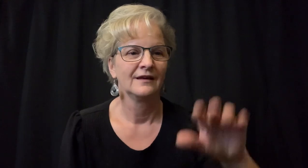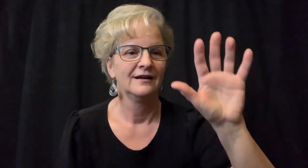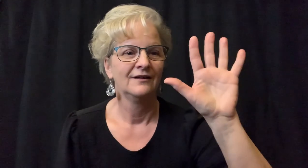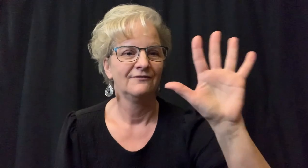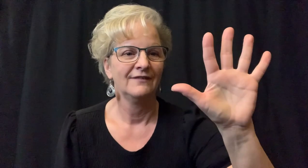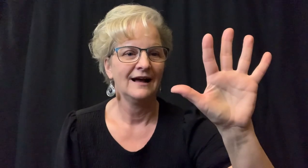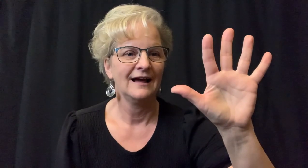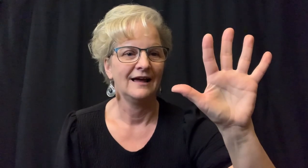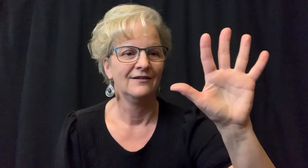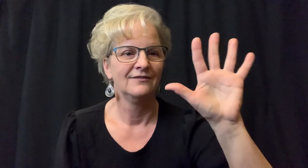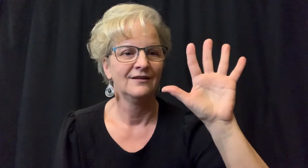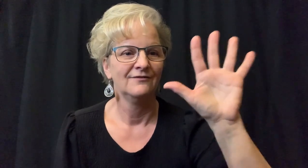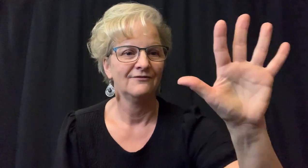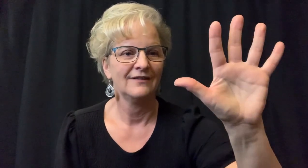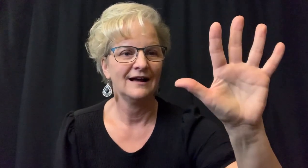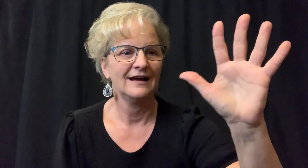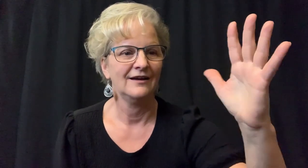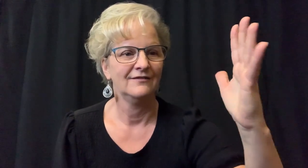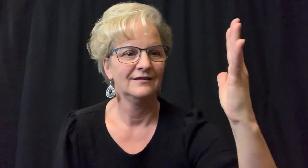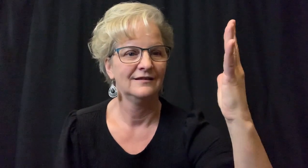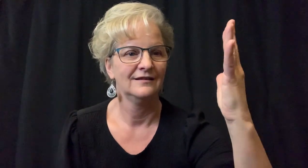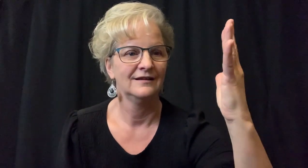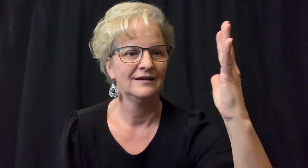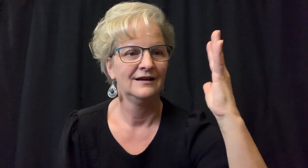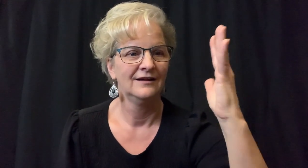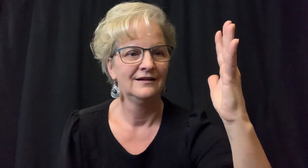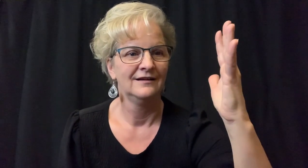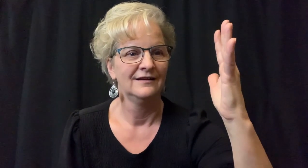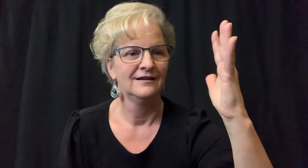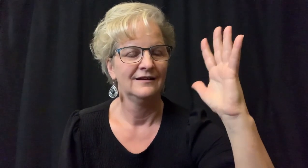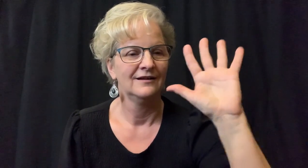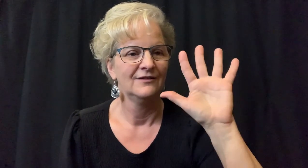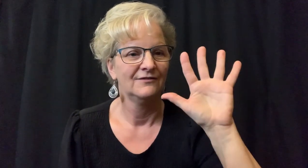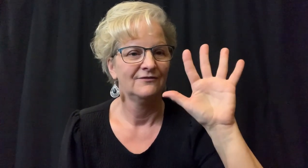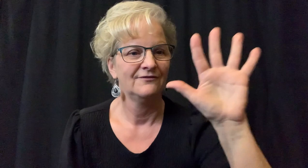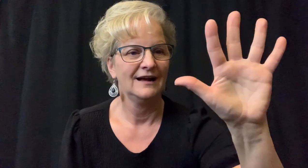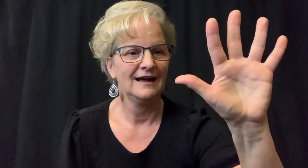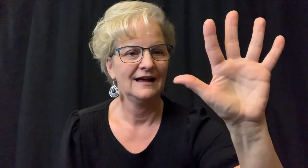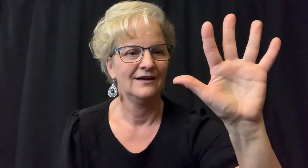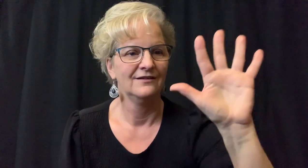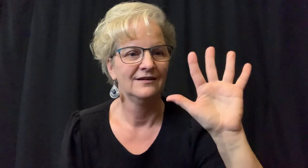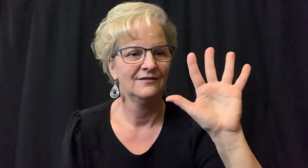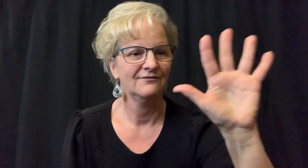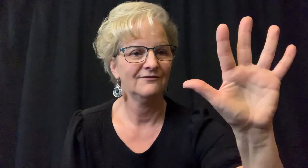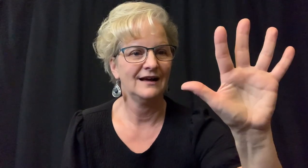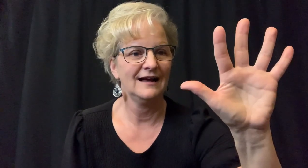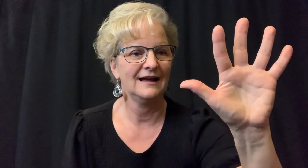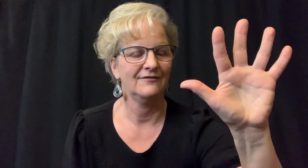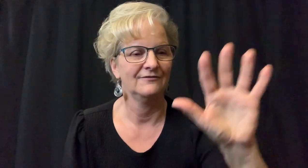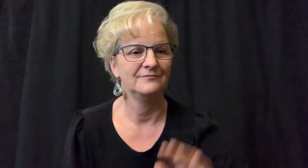Number "five (5)".